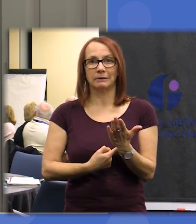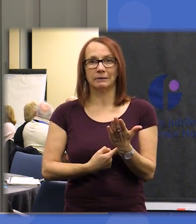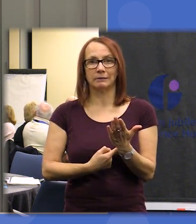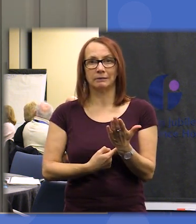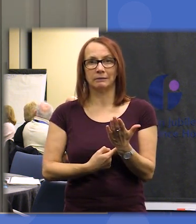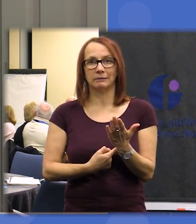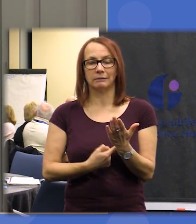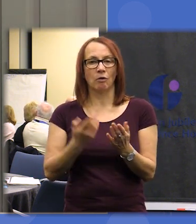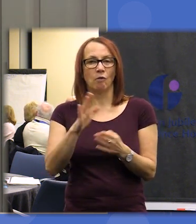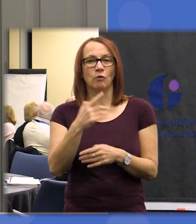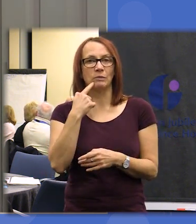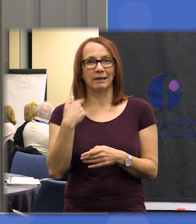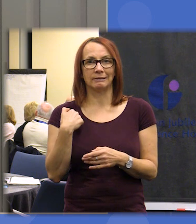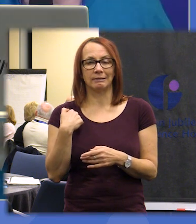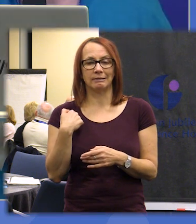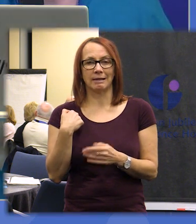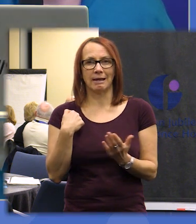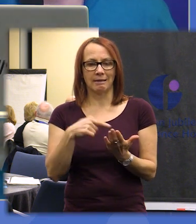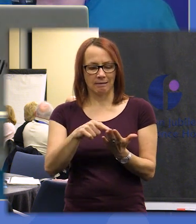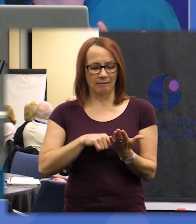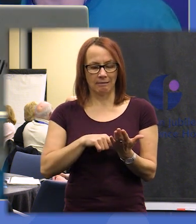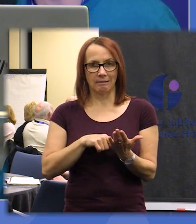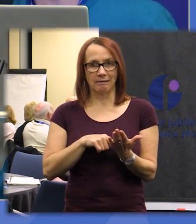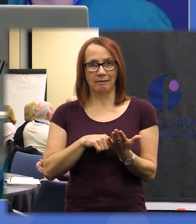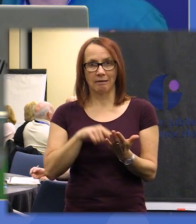out of yesterday they're the statements that you wrote that was sorted and we